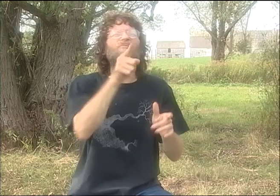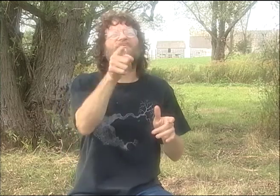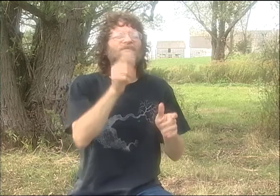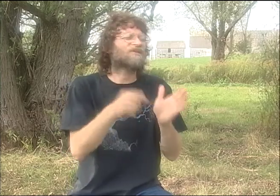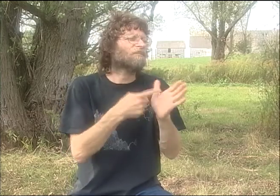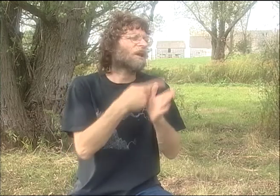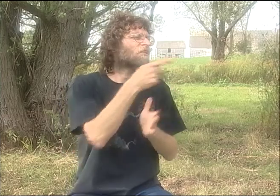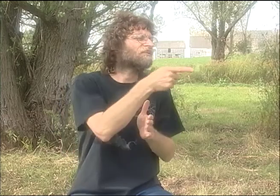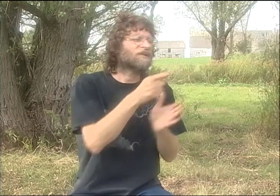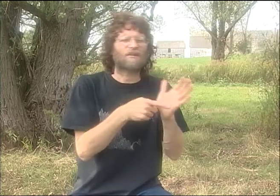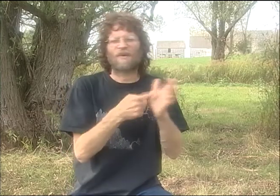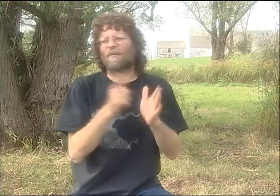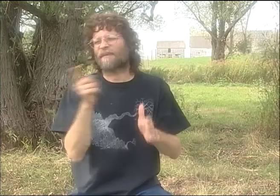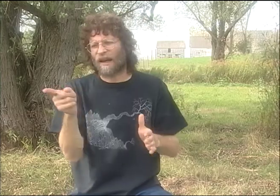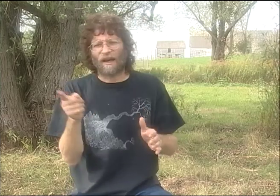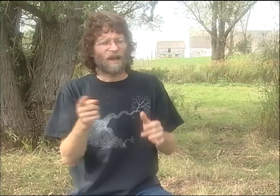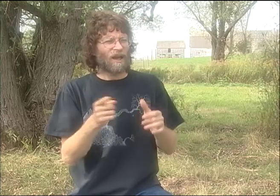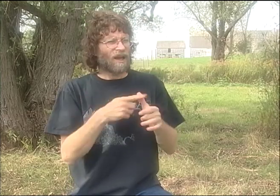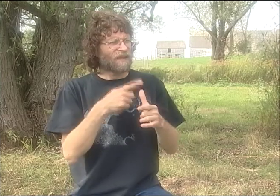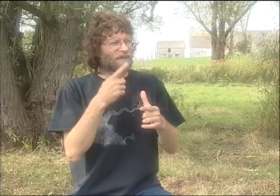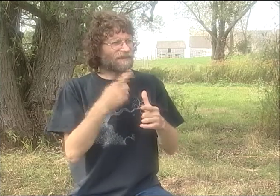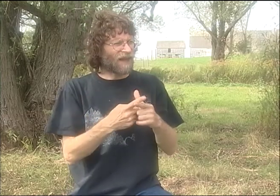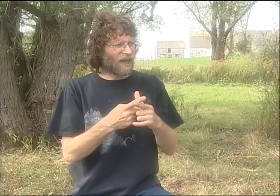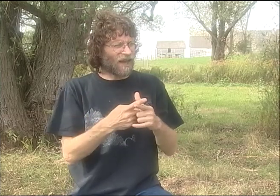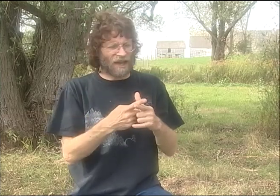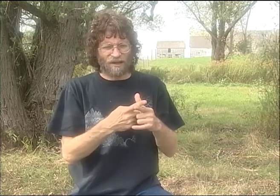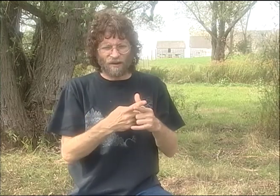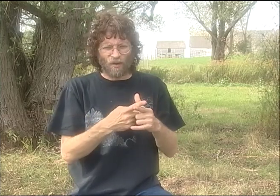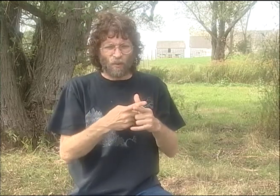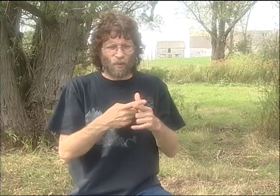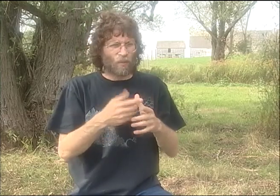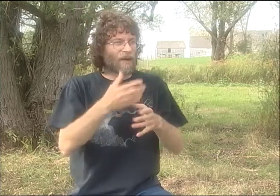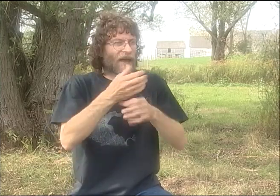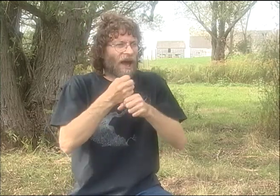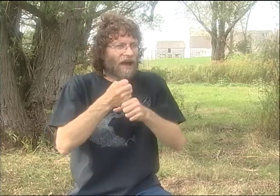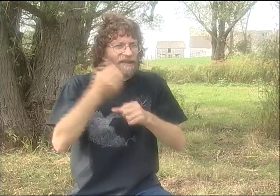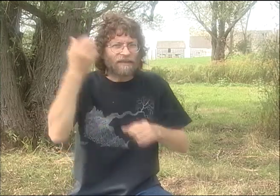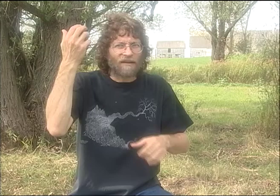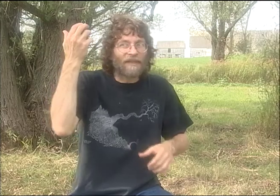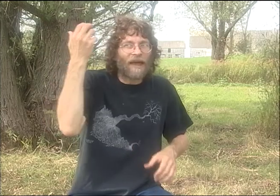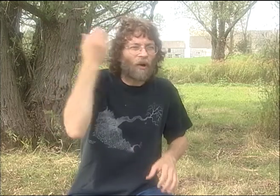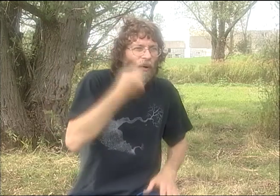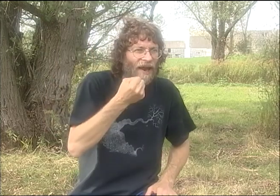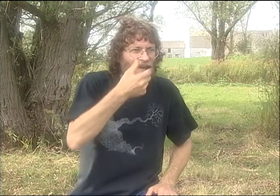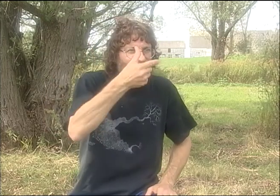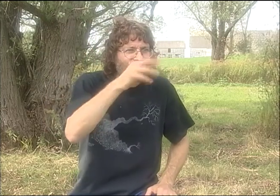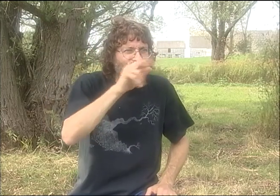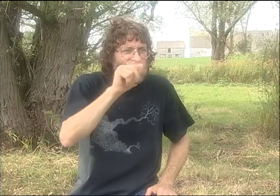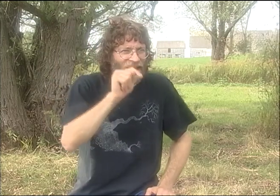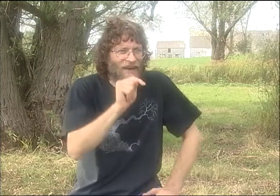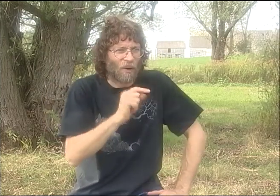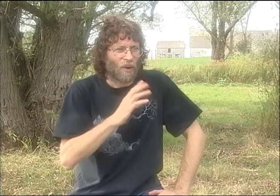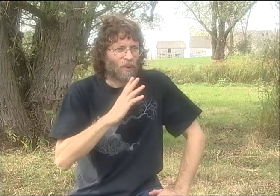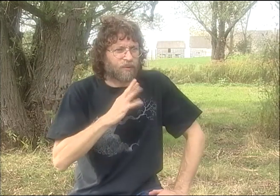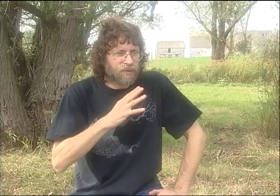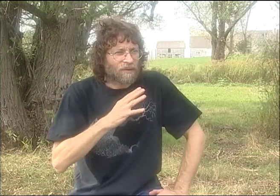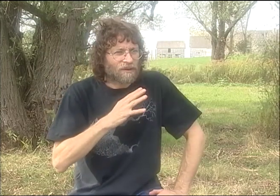MORE AND MORE OFTEN HERE IN ROCHESTER, ONE PARTICULAR COFFEEHOUSE SPECIFICALLY, BUT SOMETIMES WE'D GO TO OTHER PLACES.